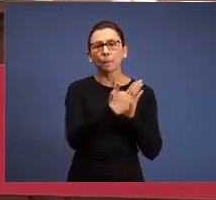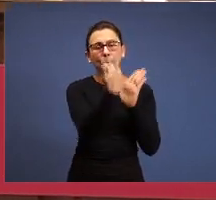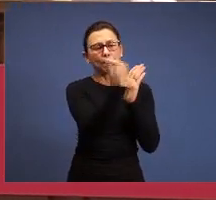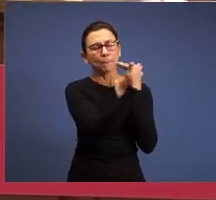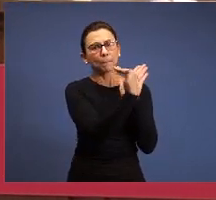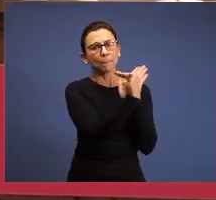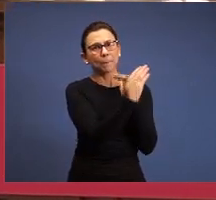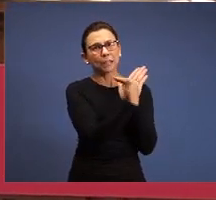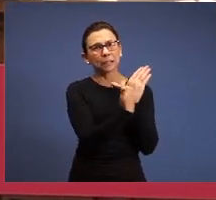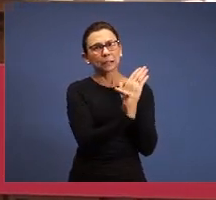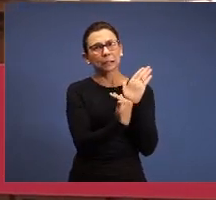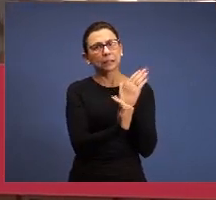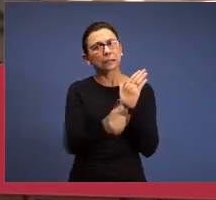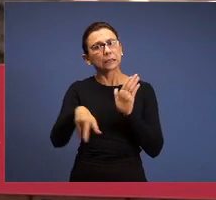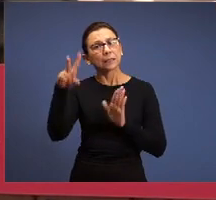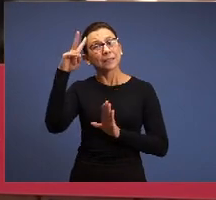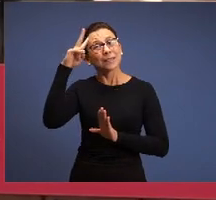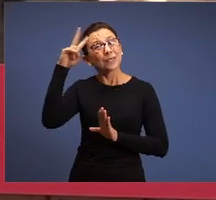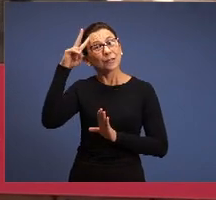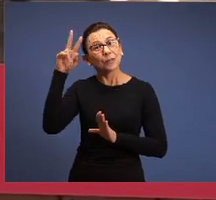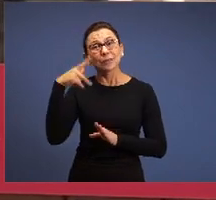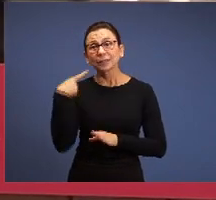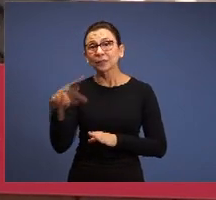it’s the history of your church that started